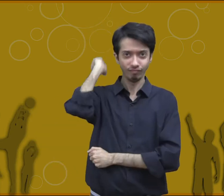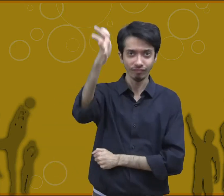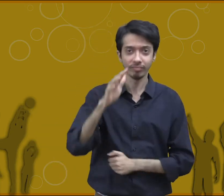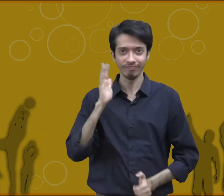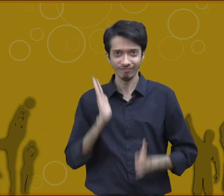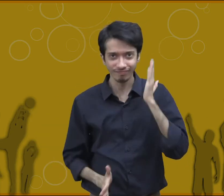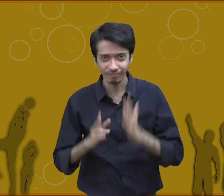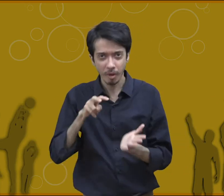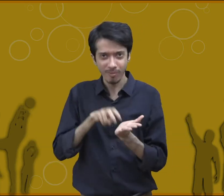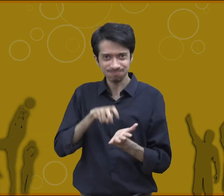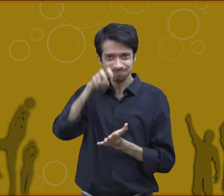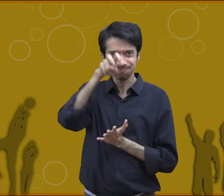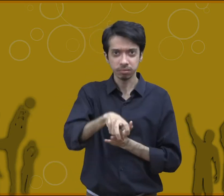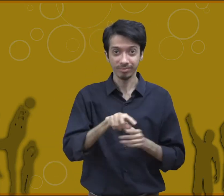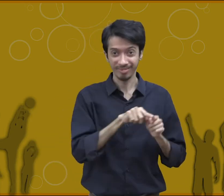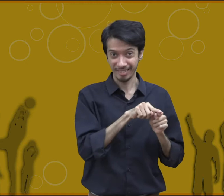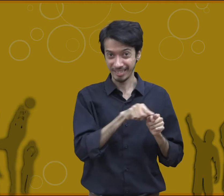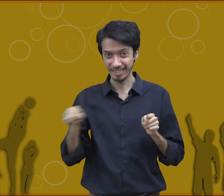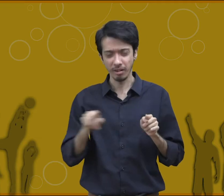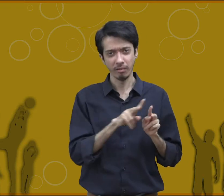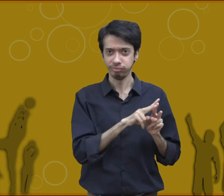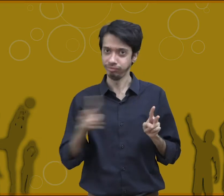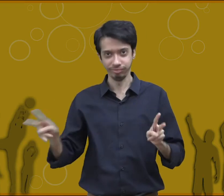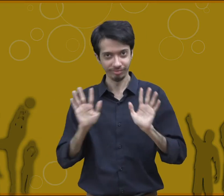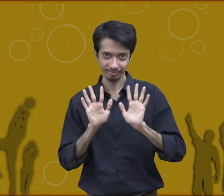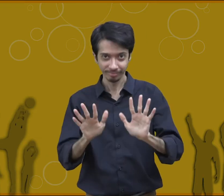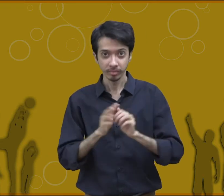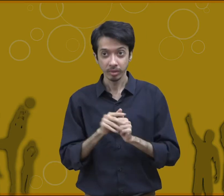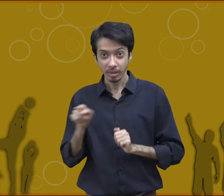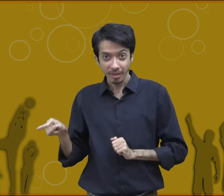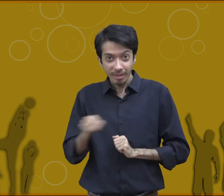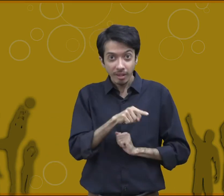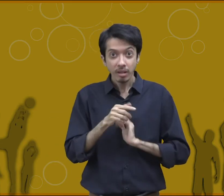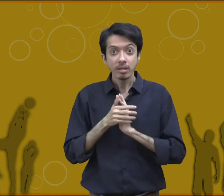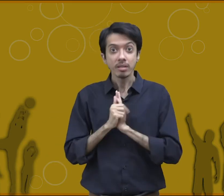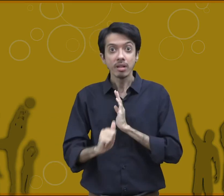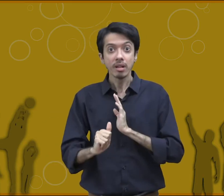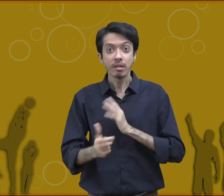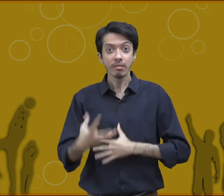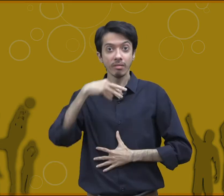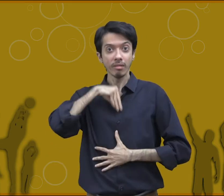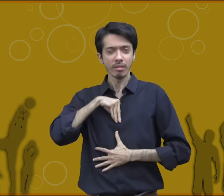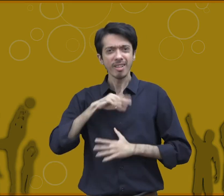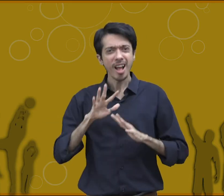running, long jump and many other. What are the skills required for a sports person?